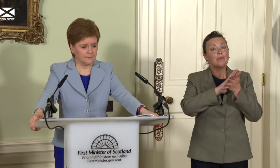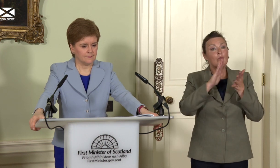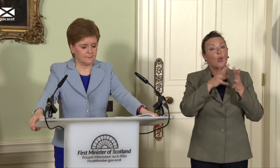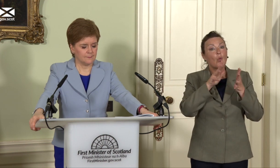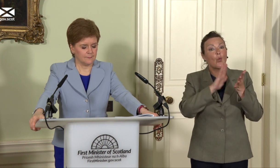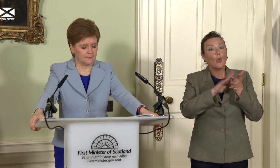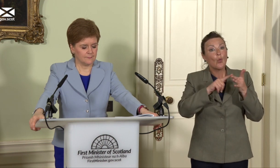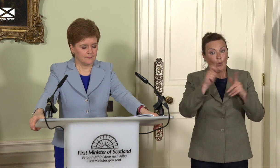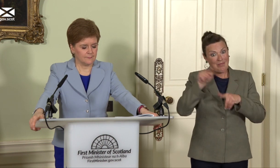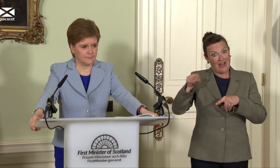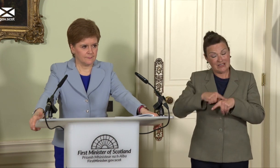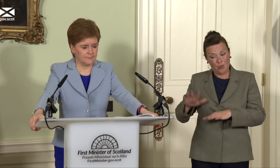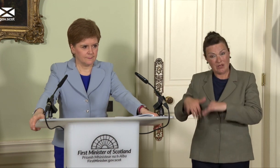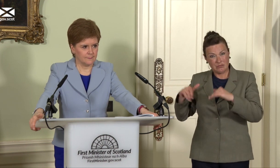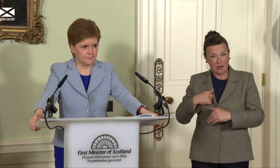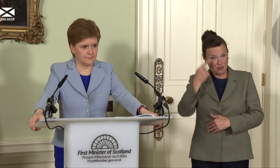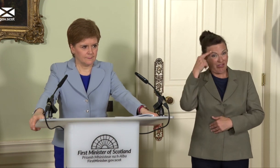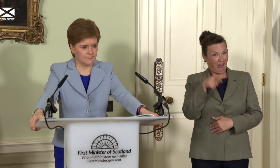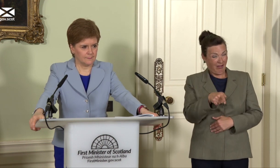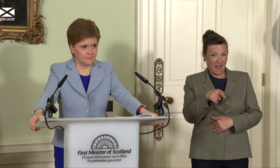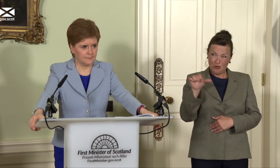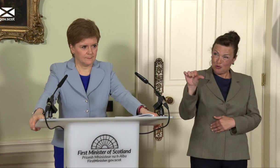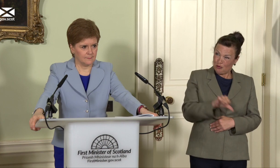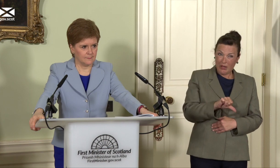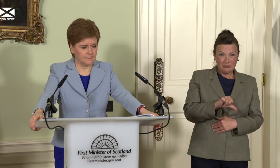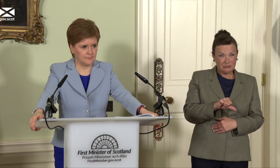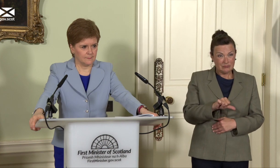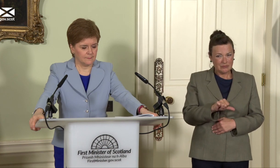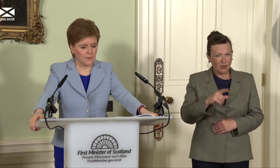an elected representative making the case for independence, and why is he still an SNP MP?